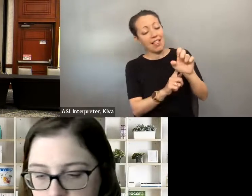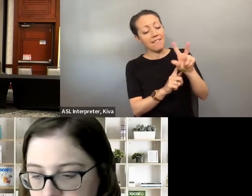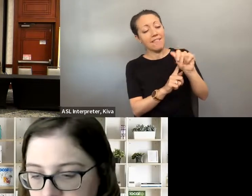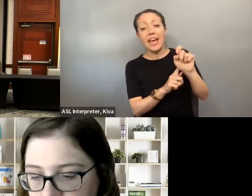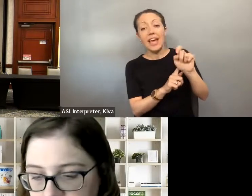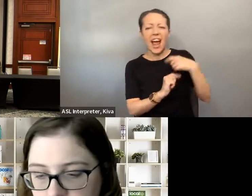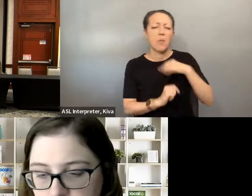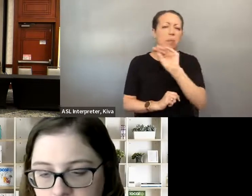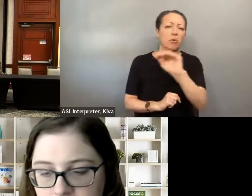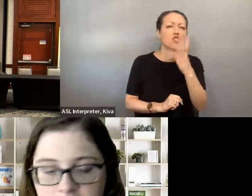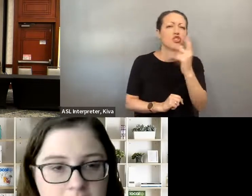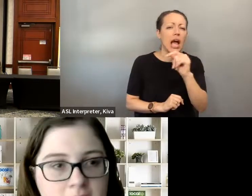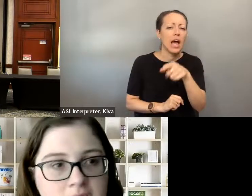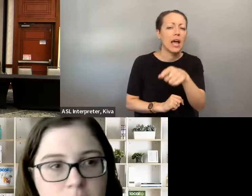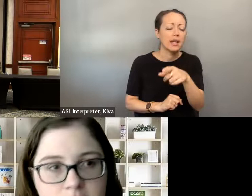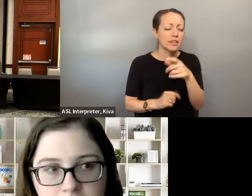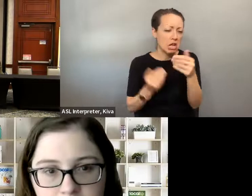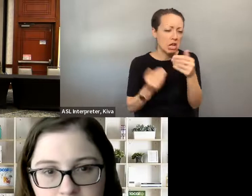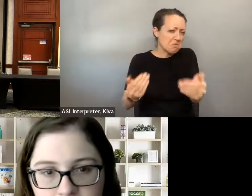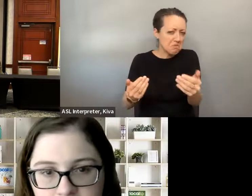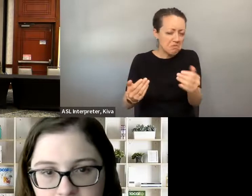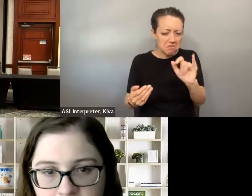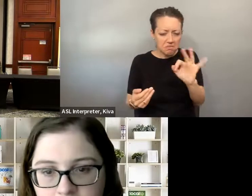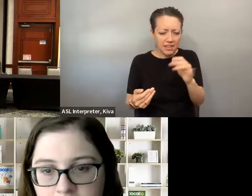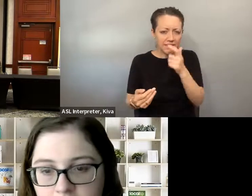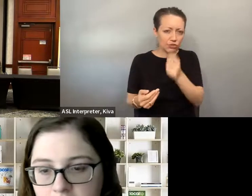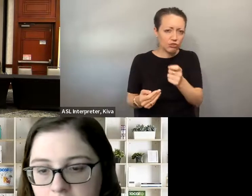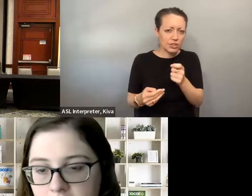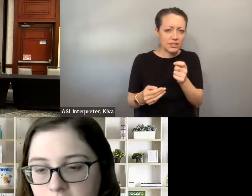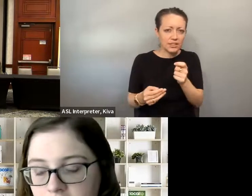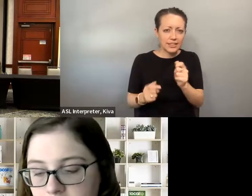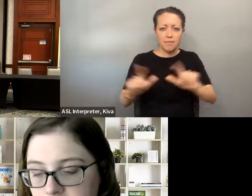ideally, first time local candidates. They are available for free on the nickel website, which is N Cil dot orgs slash elevate. It's free on the website. I' ll put that in this chat as